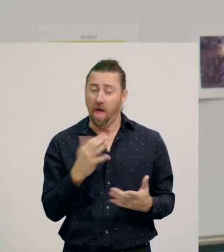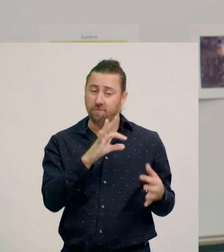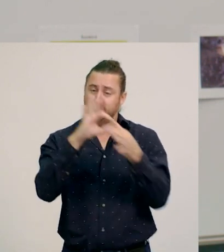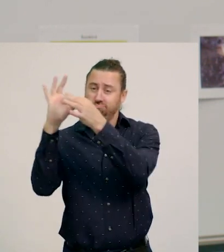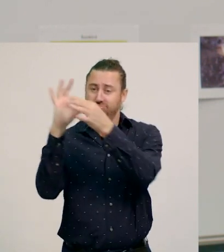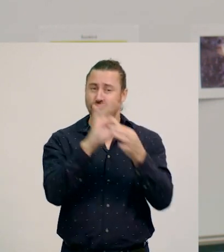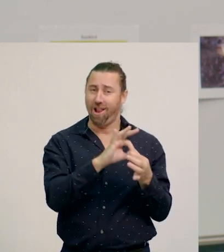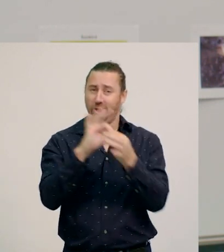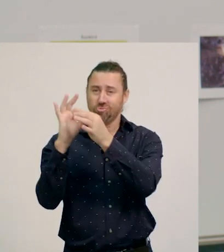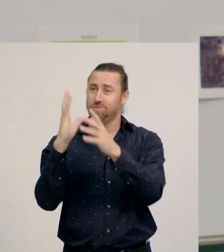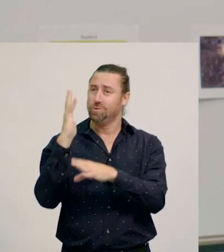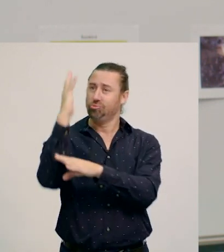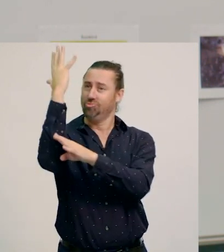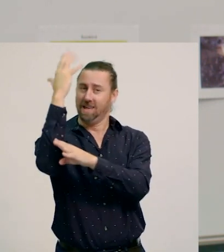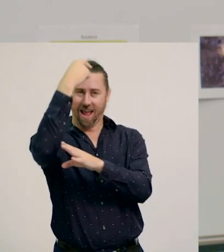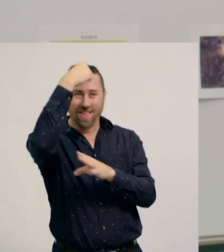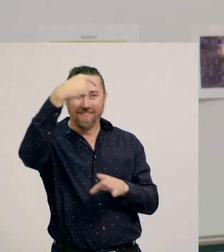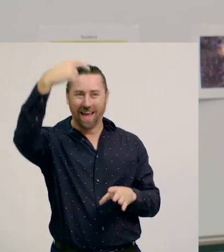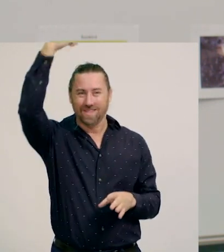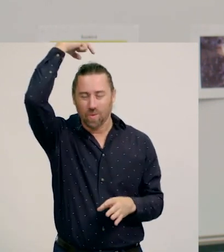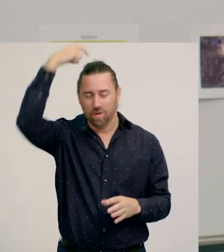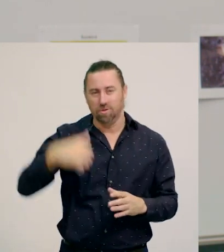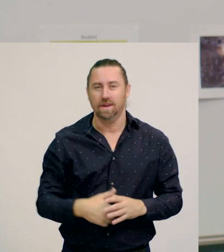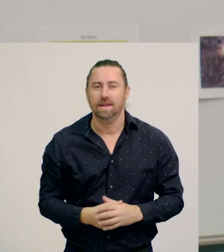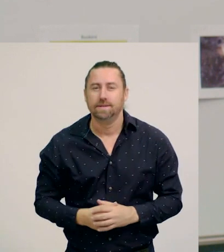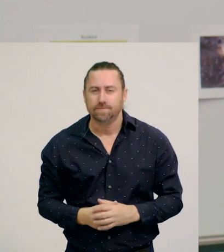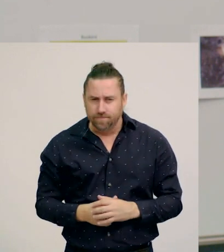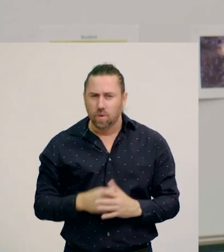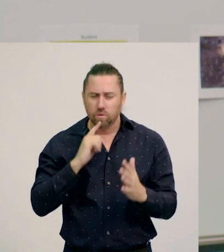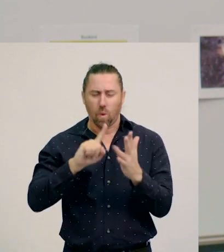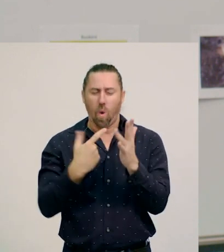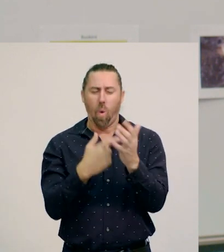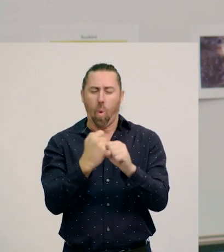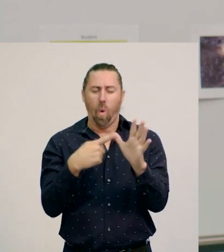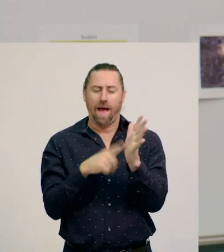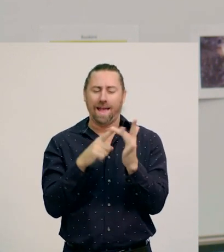Today, we’re going to explore the different roles organisms can have in a relationship.